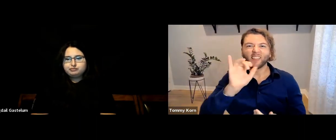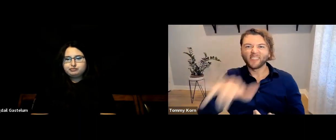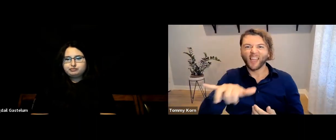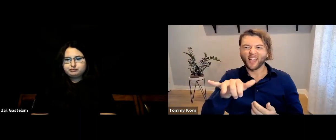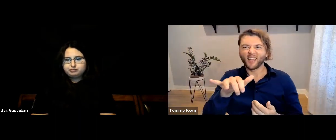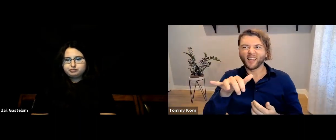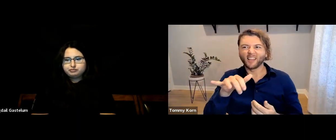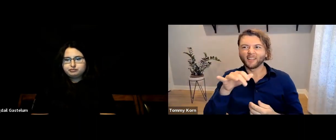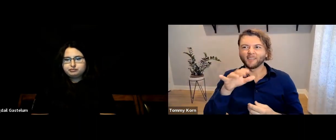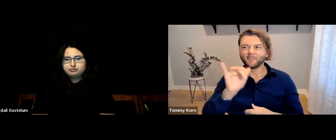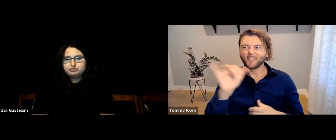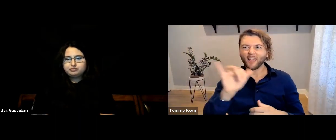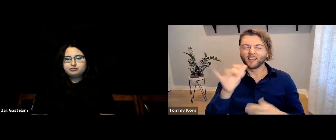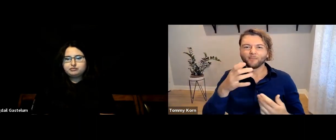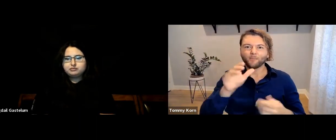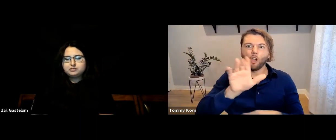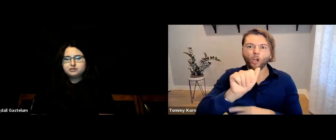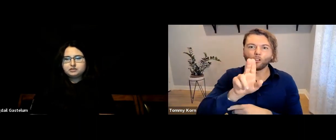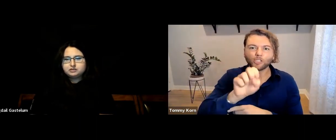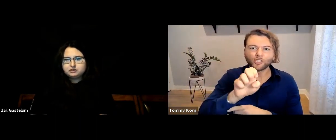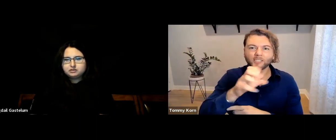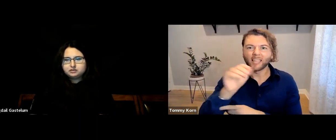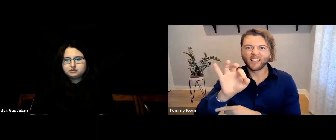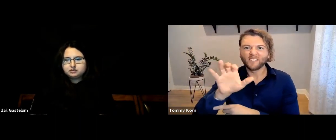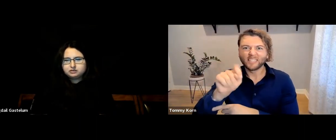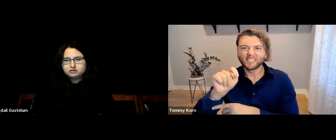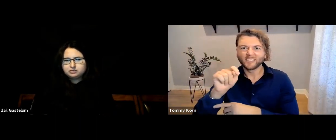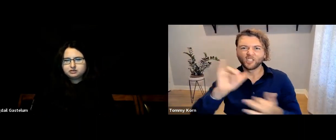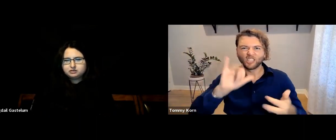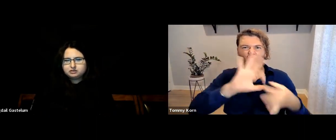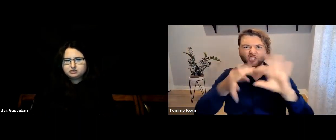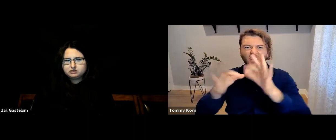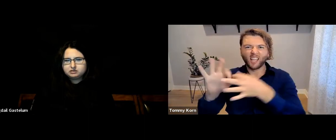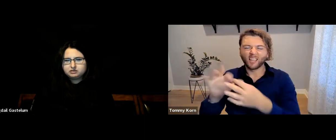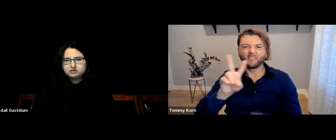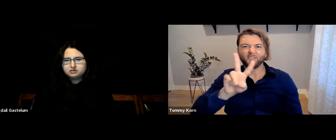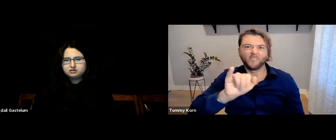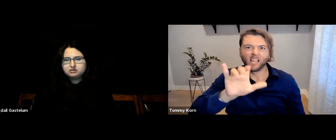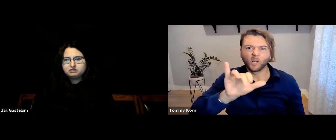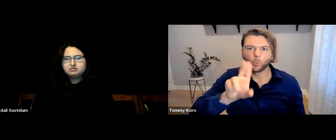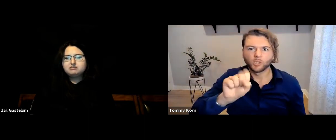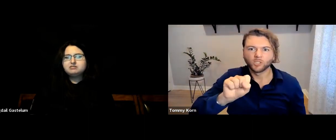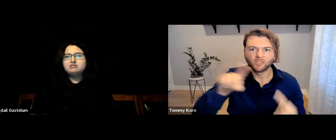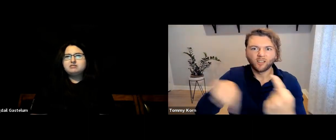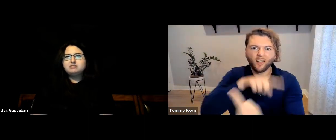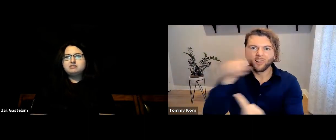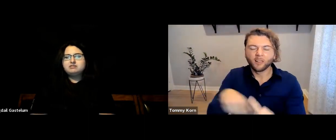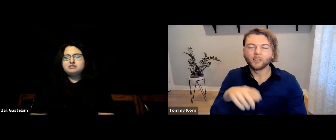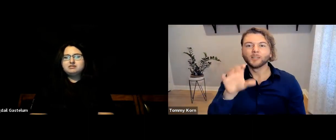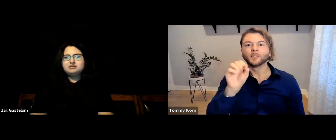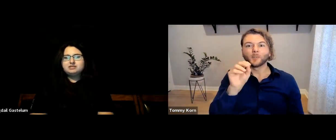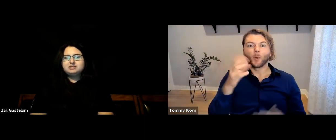It’s a cause and effect chain with its vicious cycle.